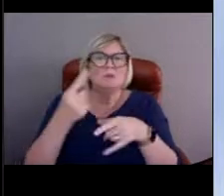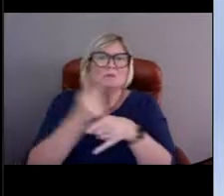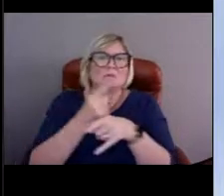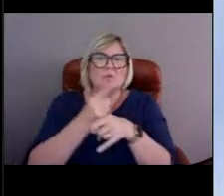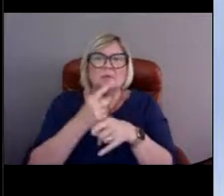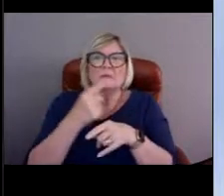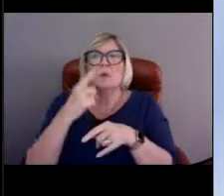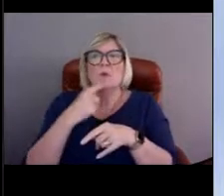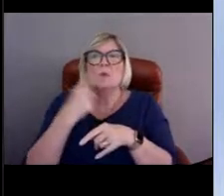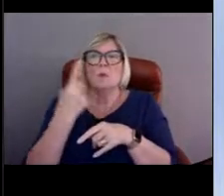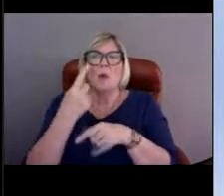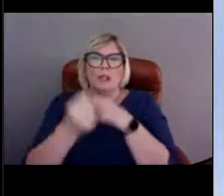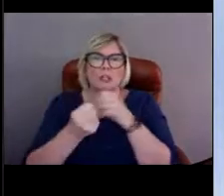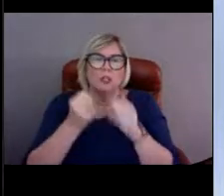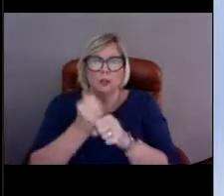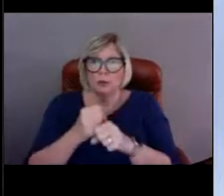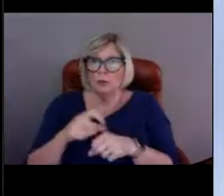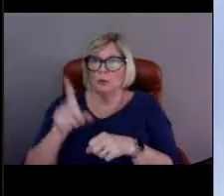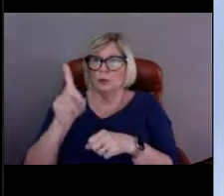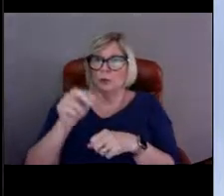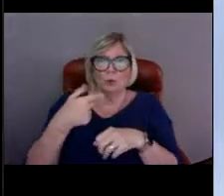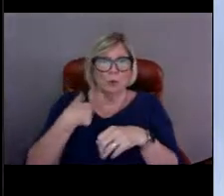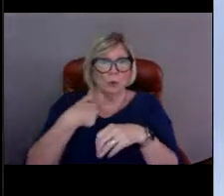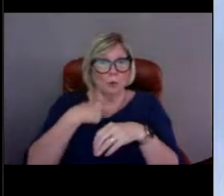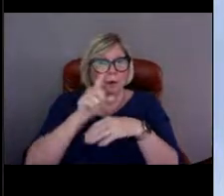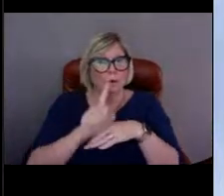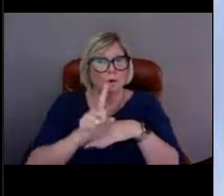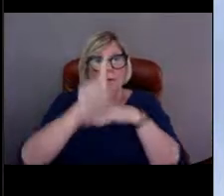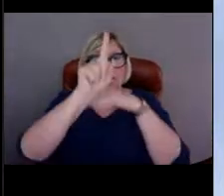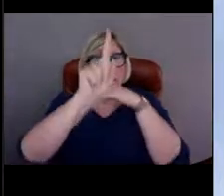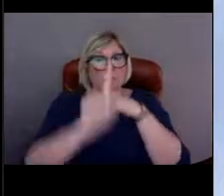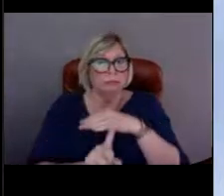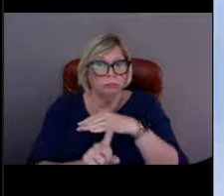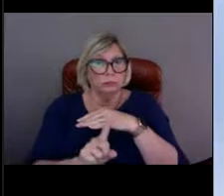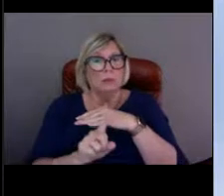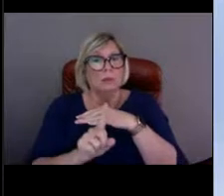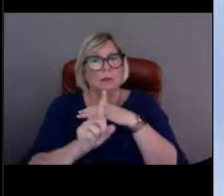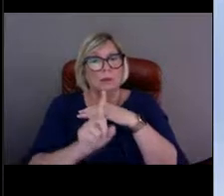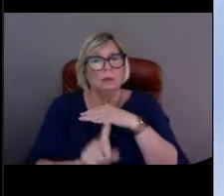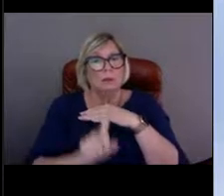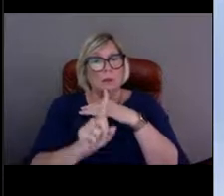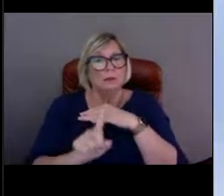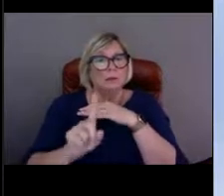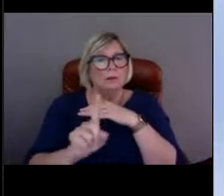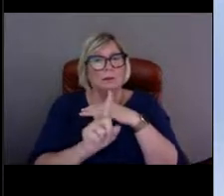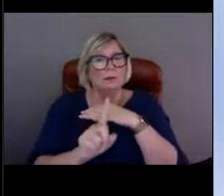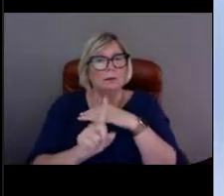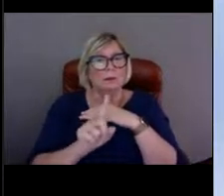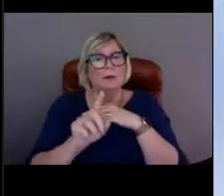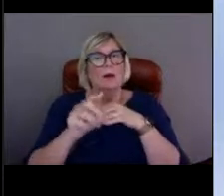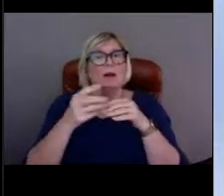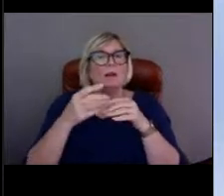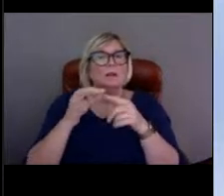[Nicole] Do we deploy buoys at certain times of year? In other words, do we try to time that around, you know,